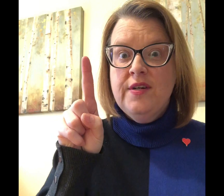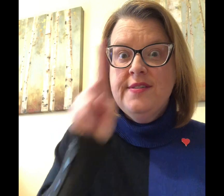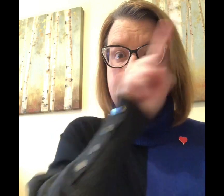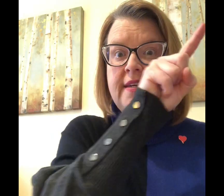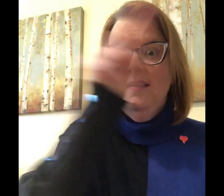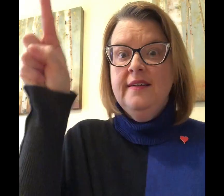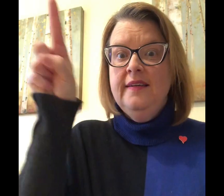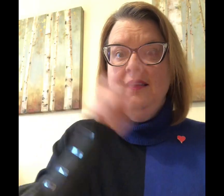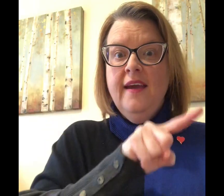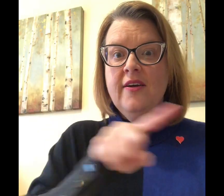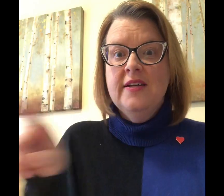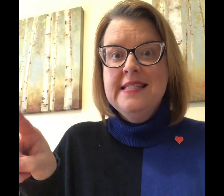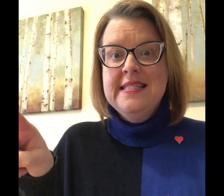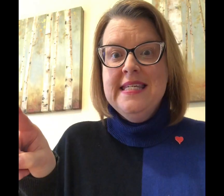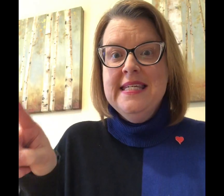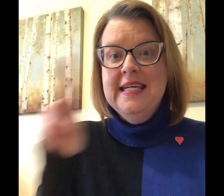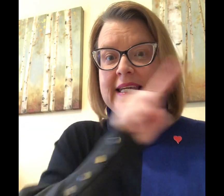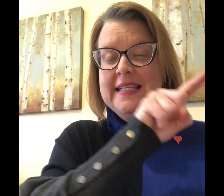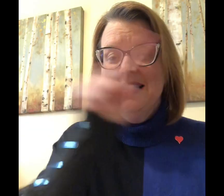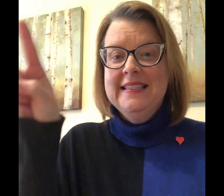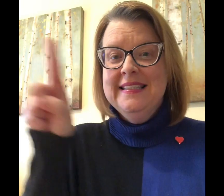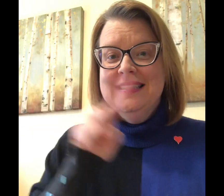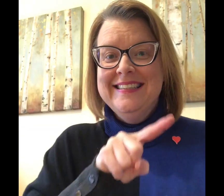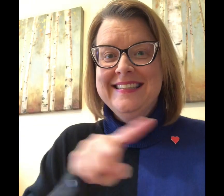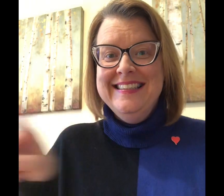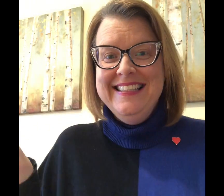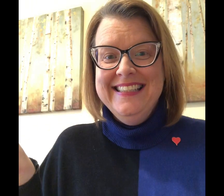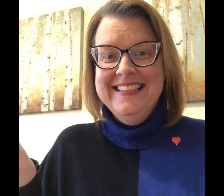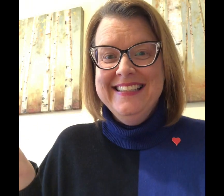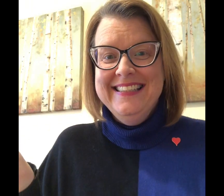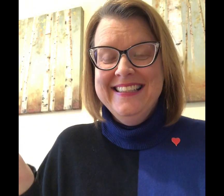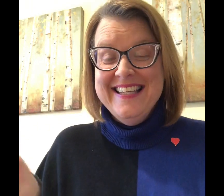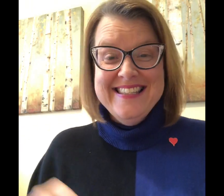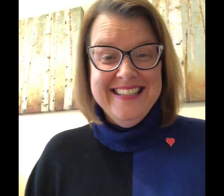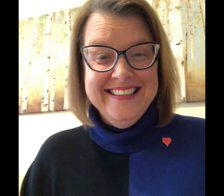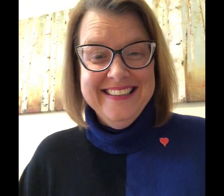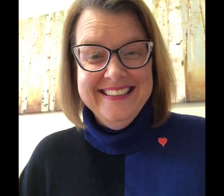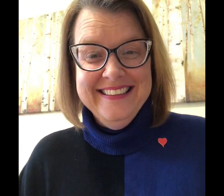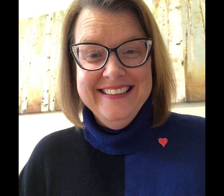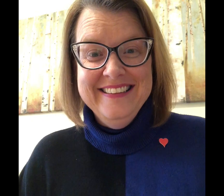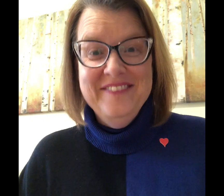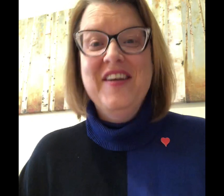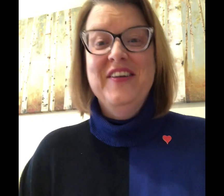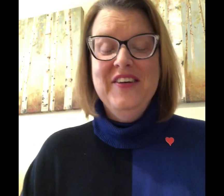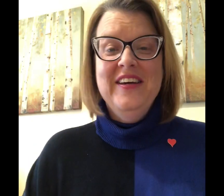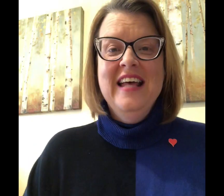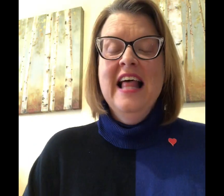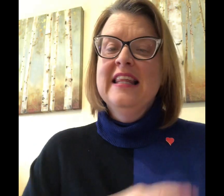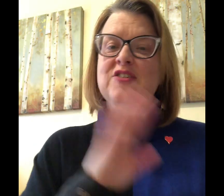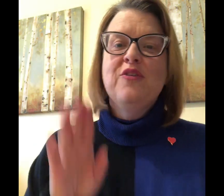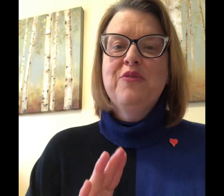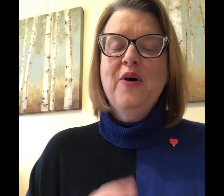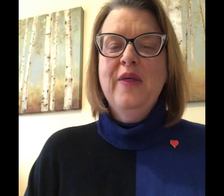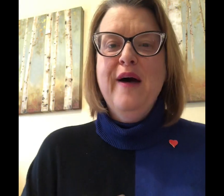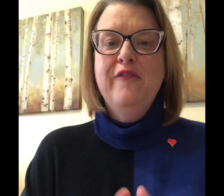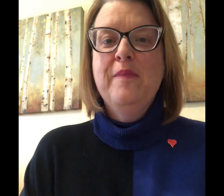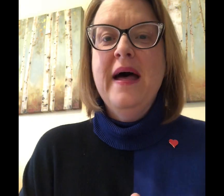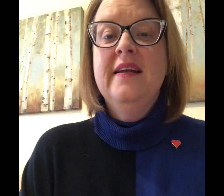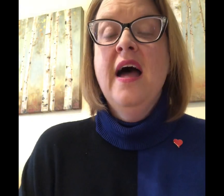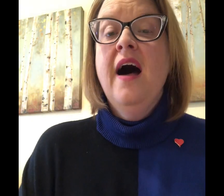a Z in the air Z, Z. That's it very good let's go through the whole alphabet I'll